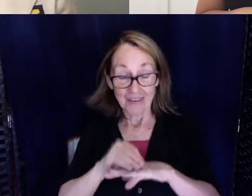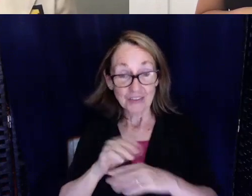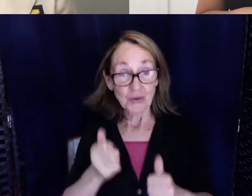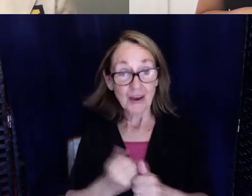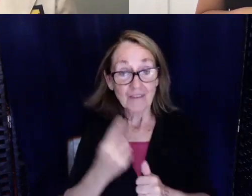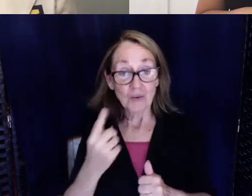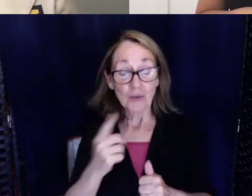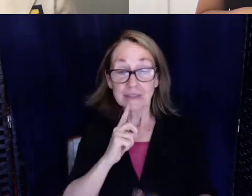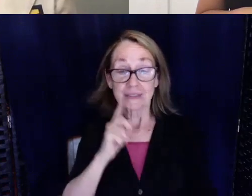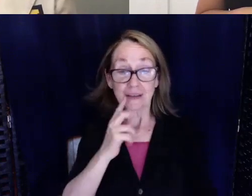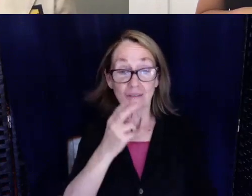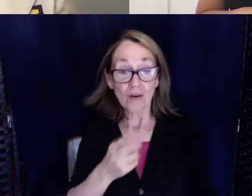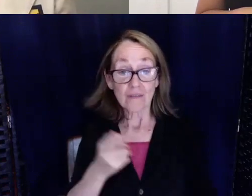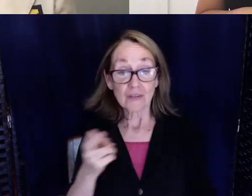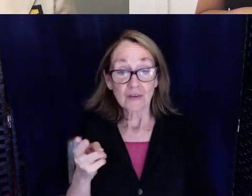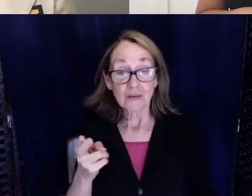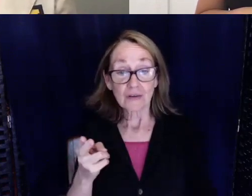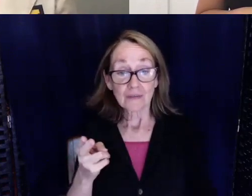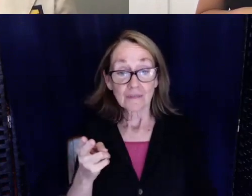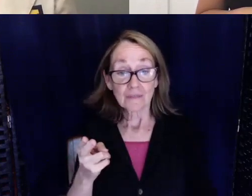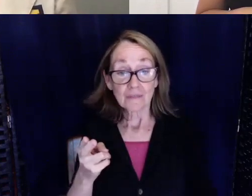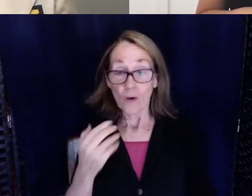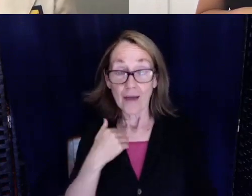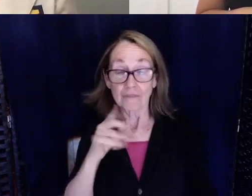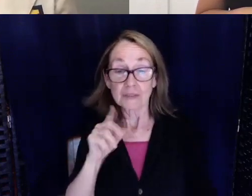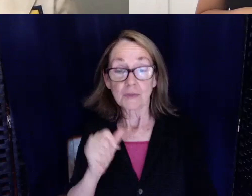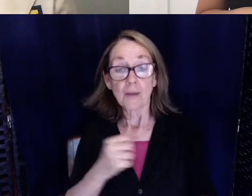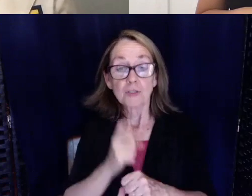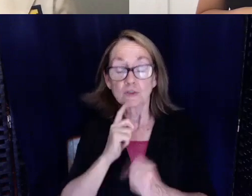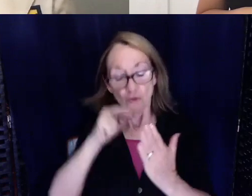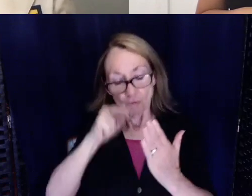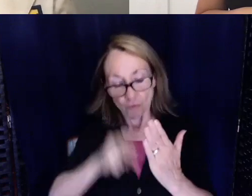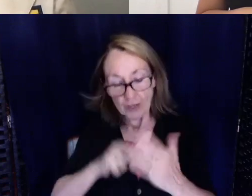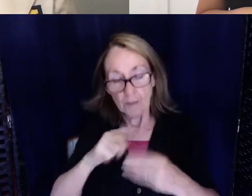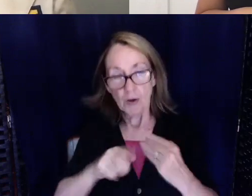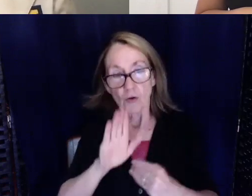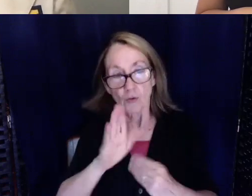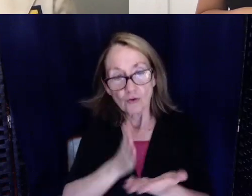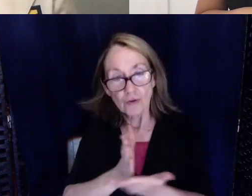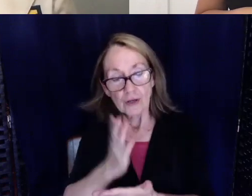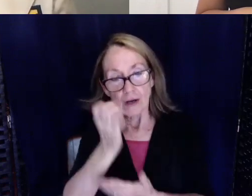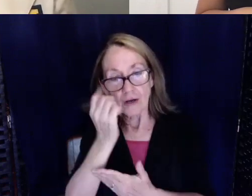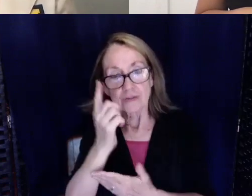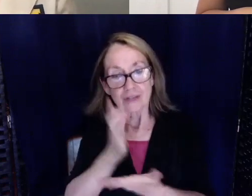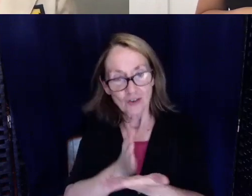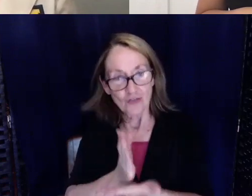hearing or has a disability is to make sure that you read about your rights and understand what your rights are